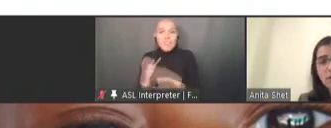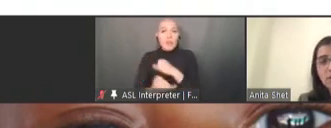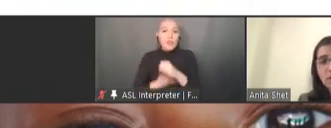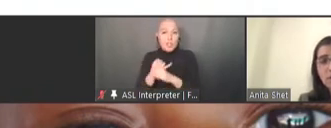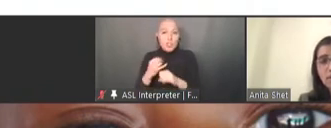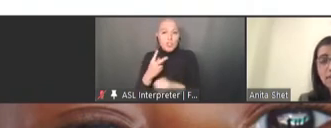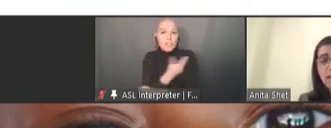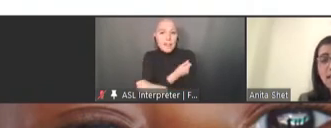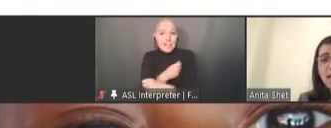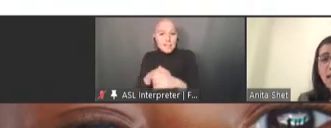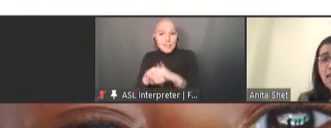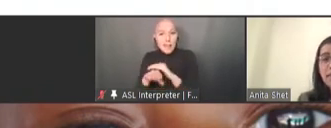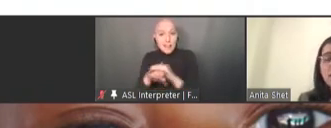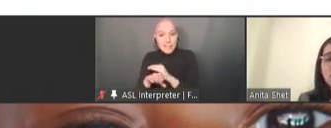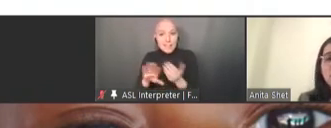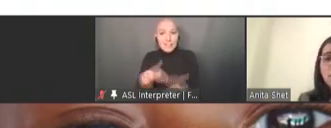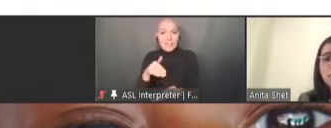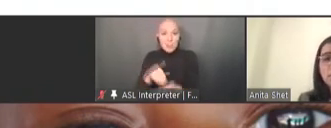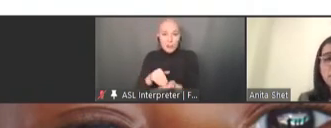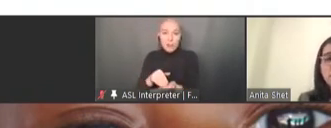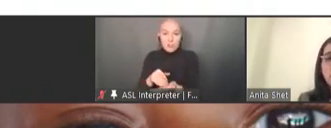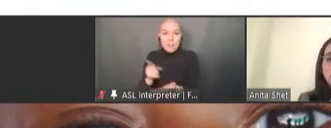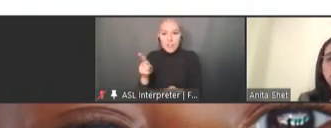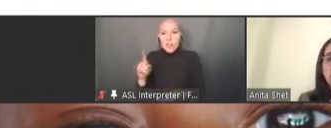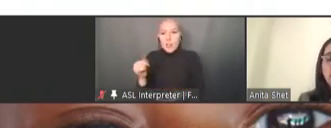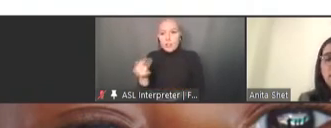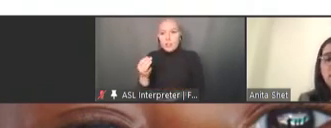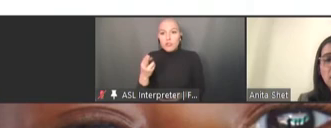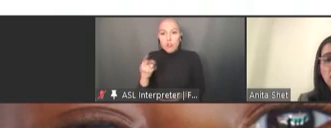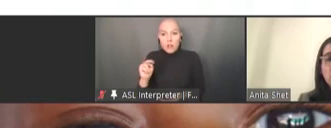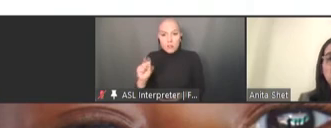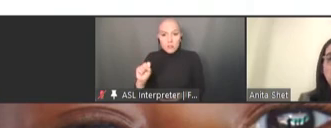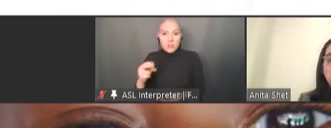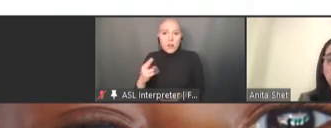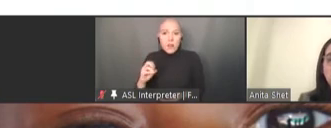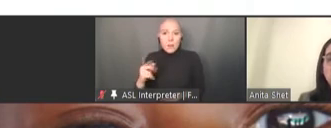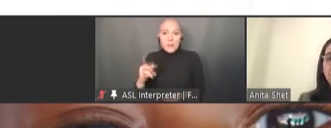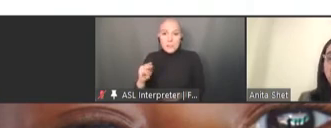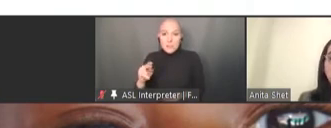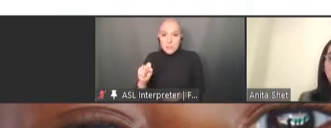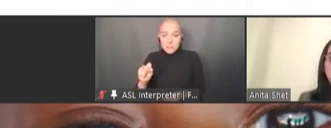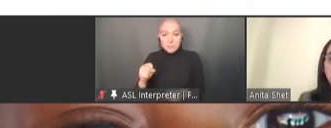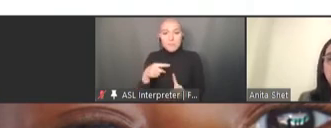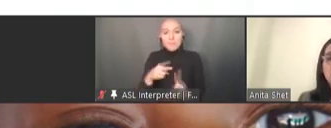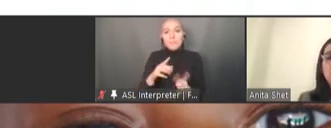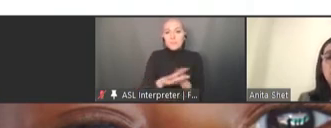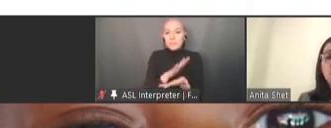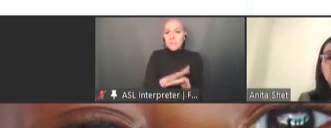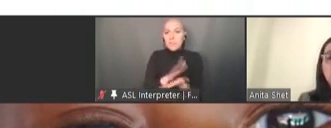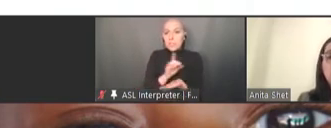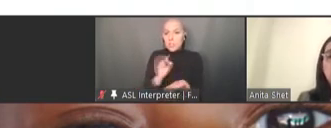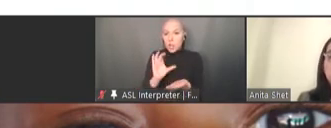Hopkins, and this document puts forth a very articulate strategy to ensure a world where